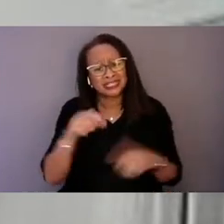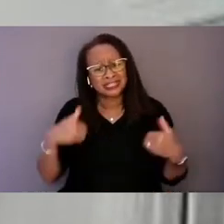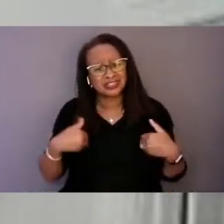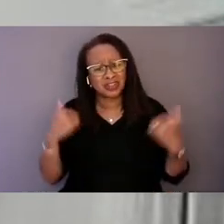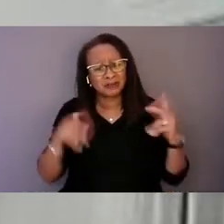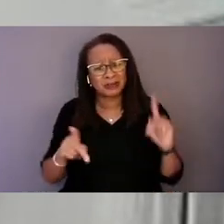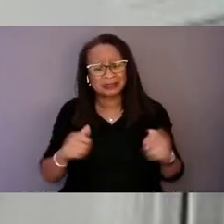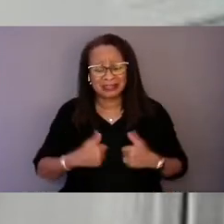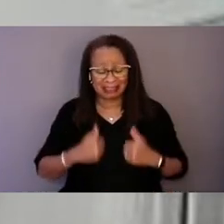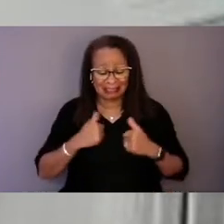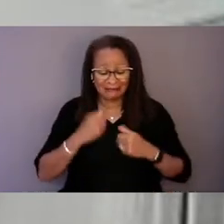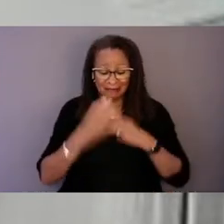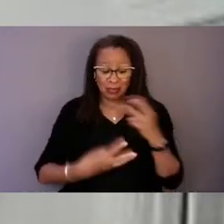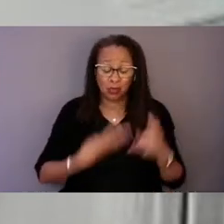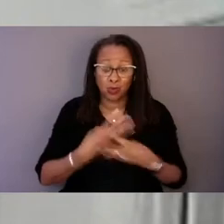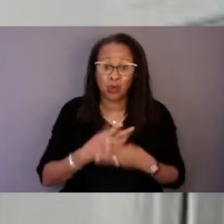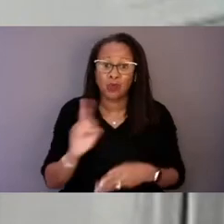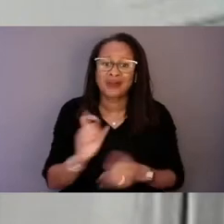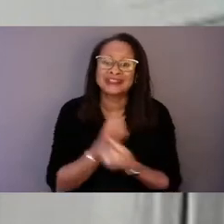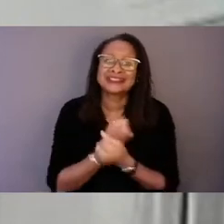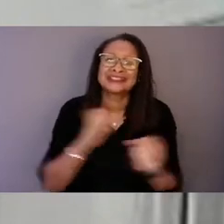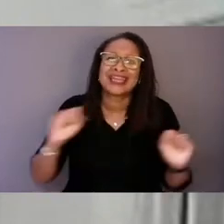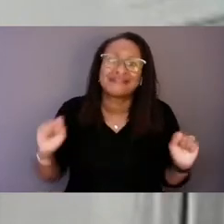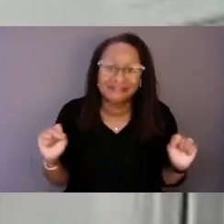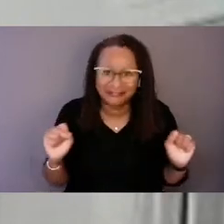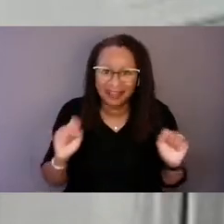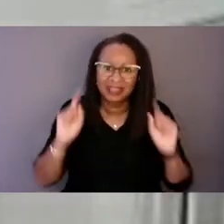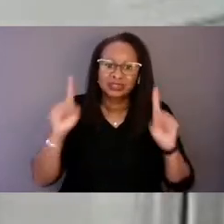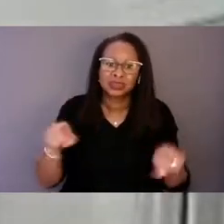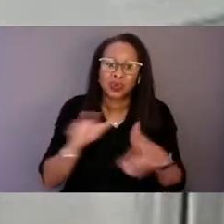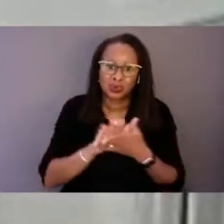where it is safe to go to school, where it is reasonable to assume